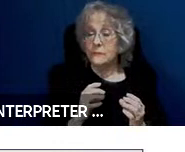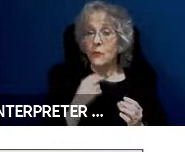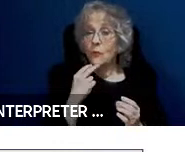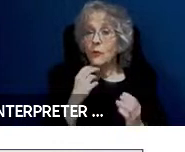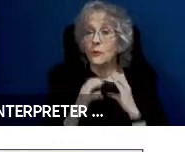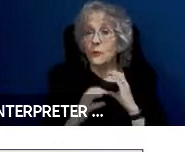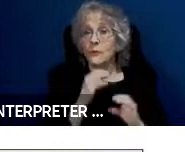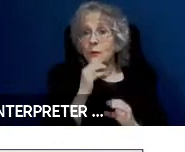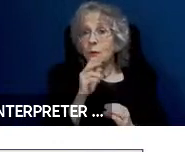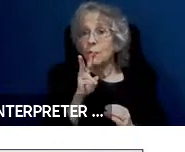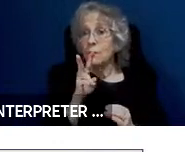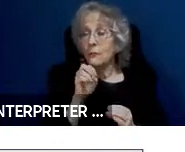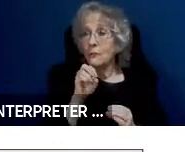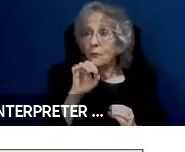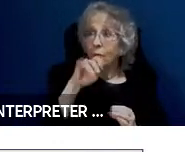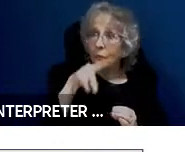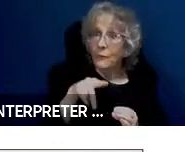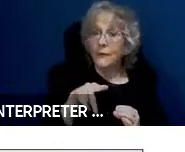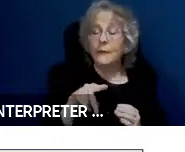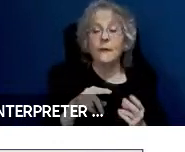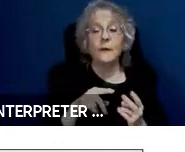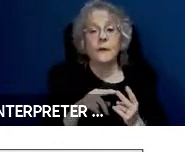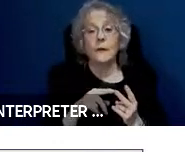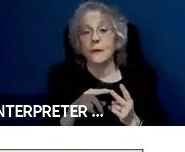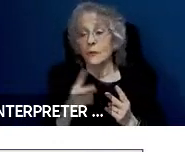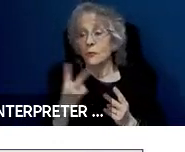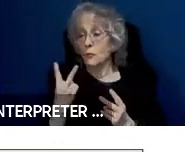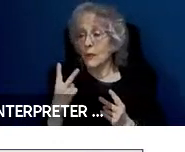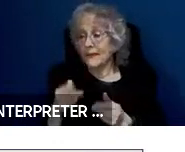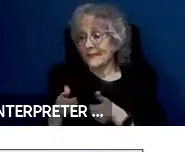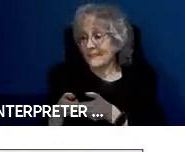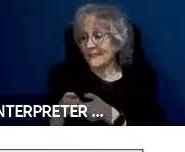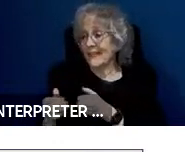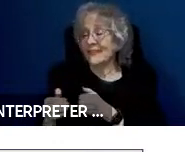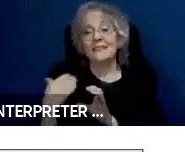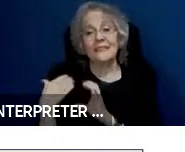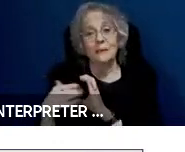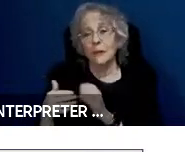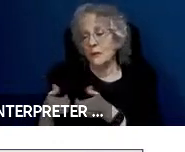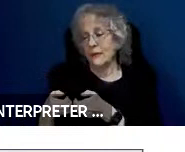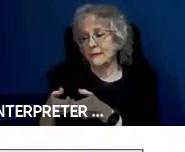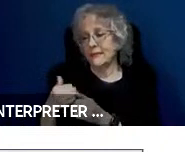A two way text communication is e-mail and text messaging as I have right there.